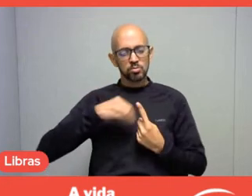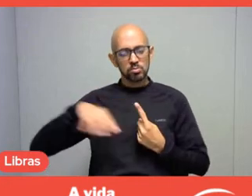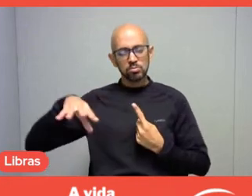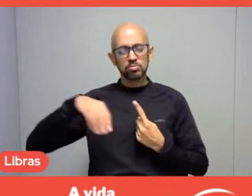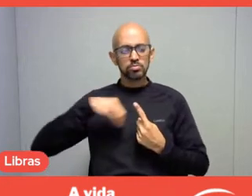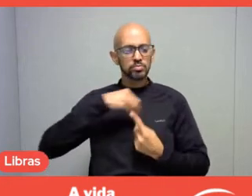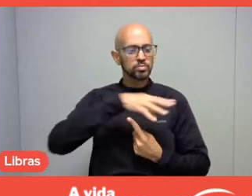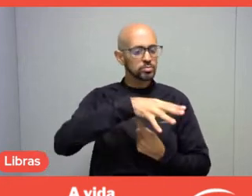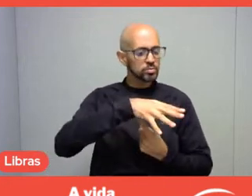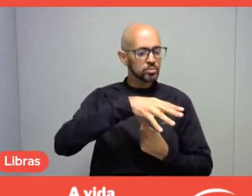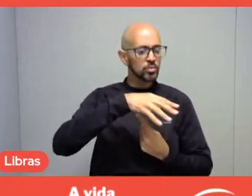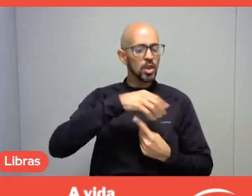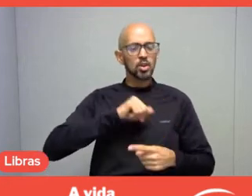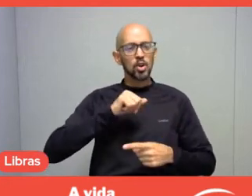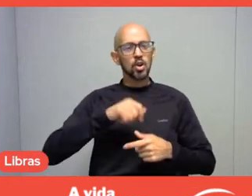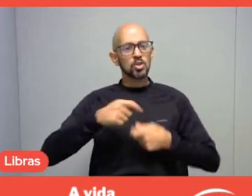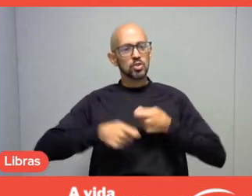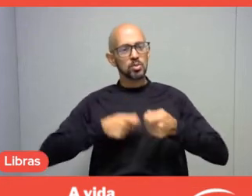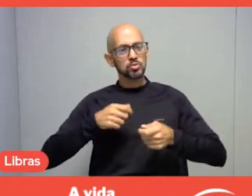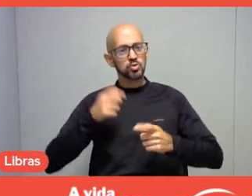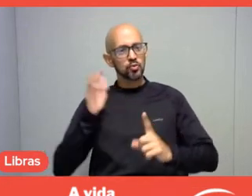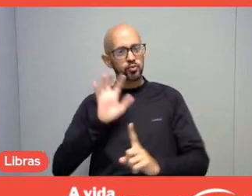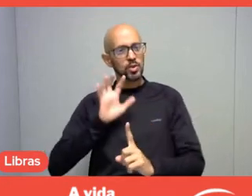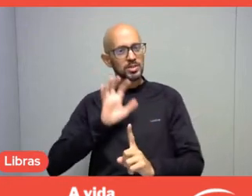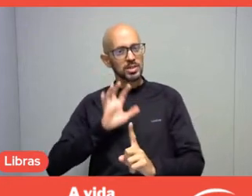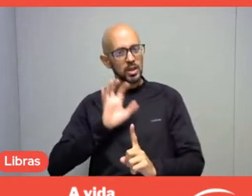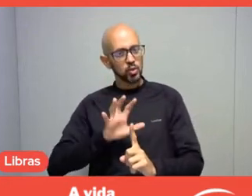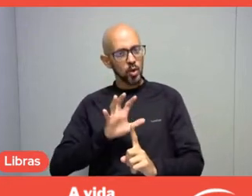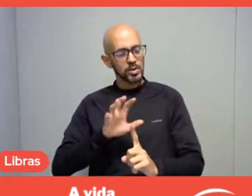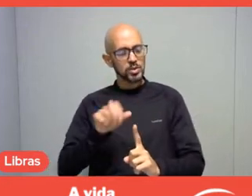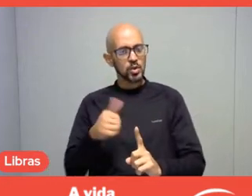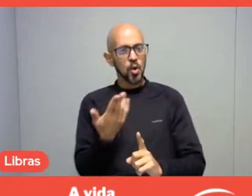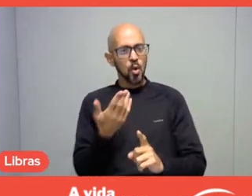Are we influencers? Are we promoters?